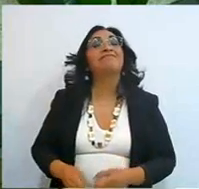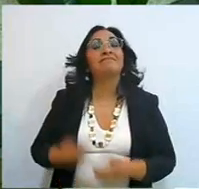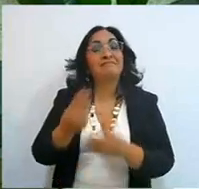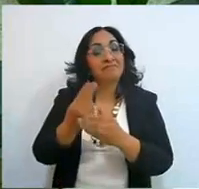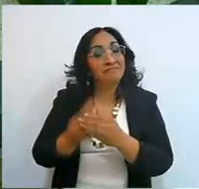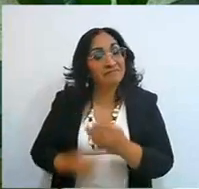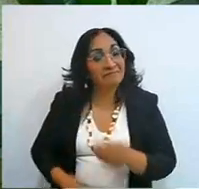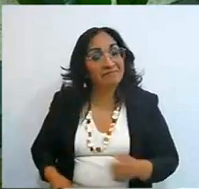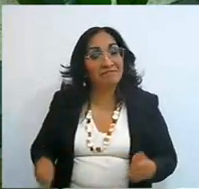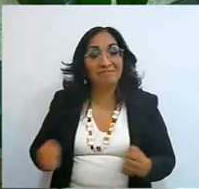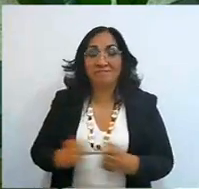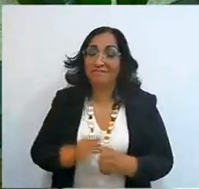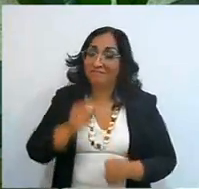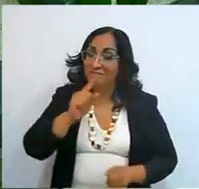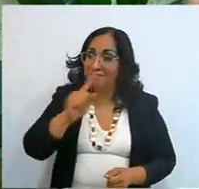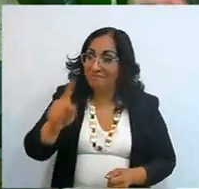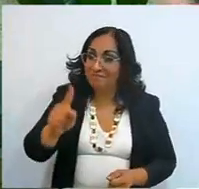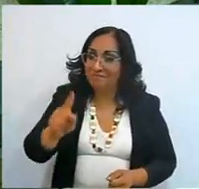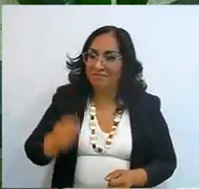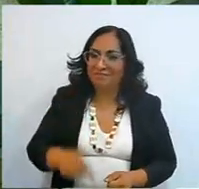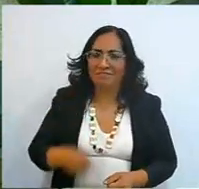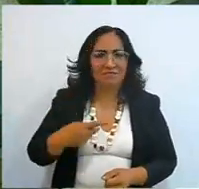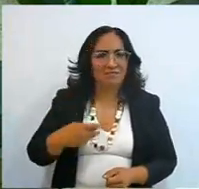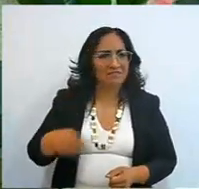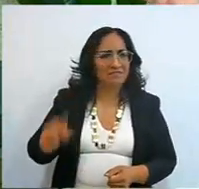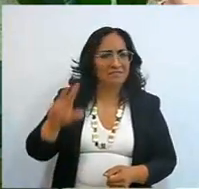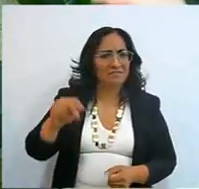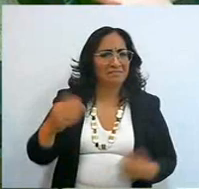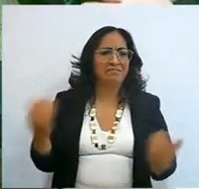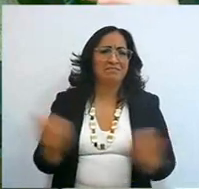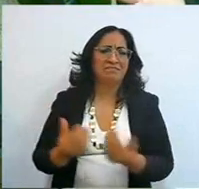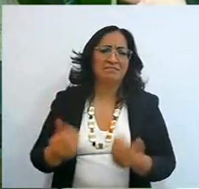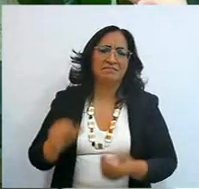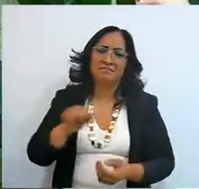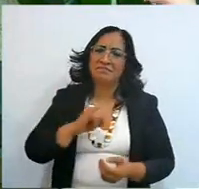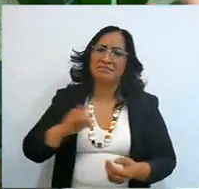because all we are going to do is lengthen our period of affliction,